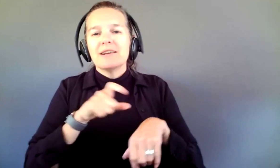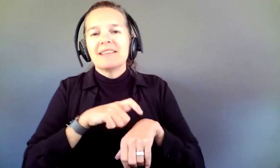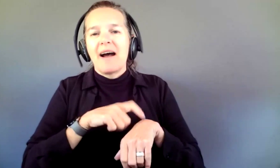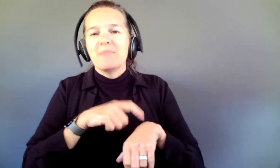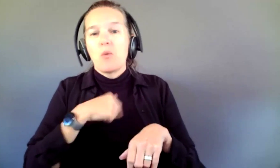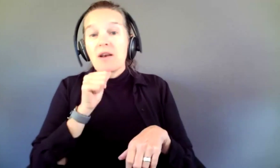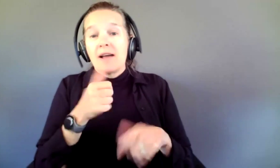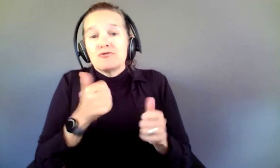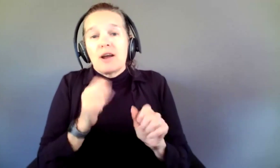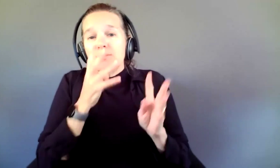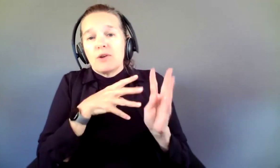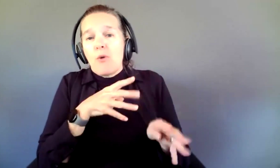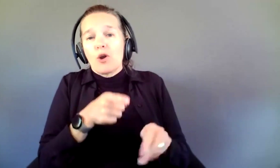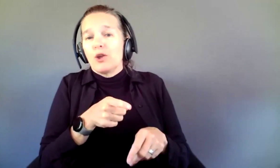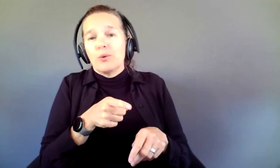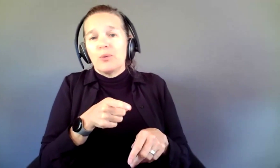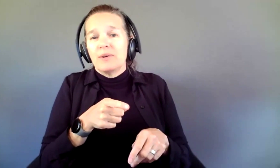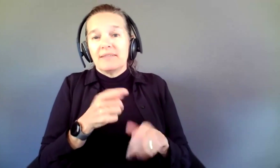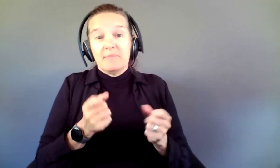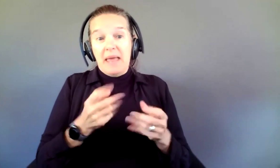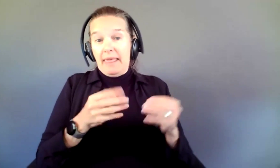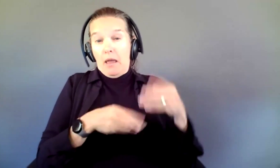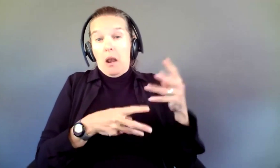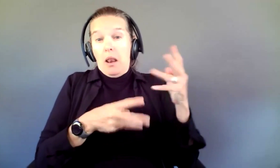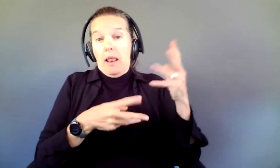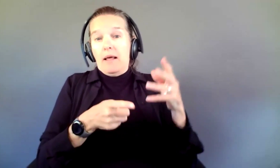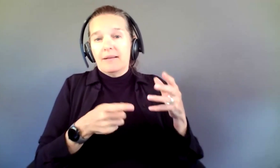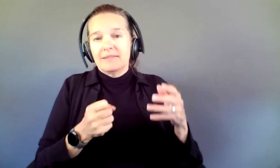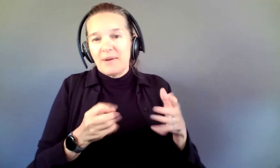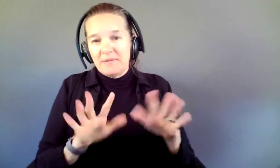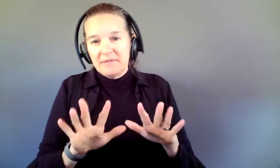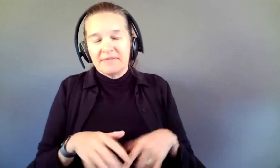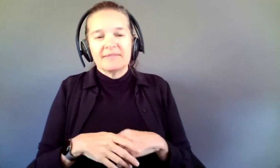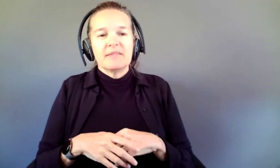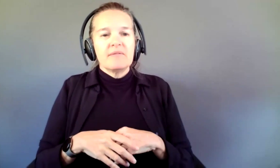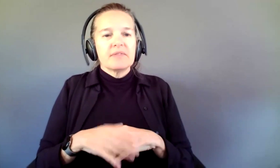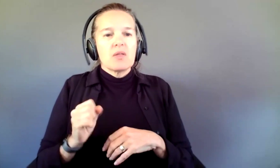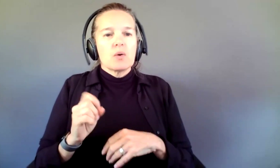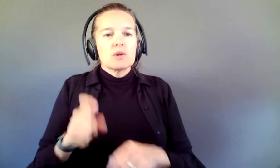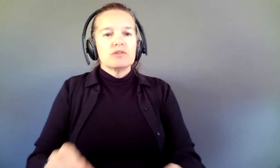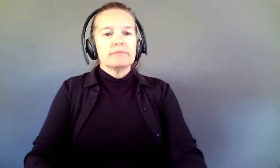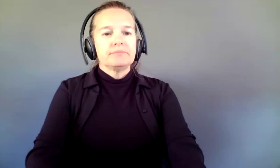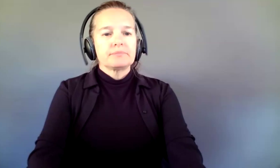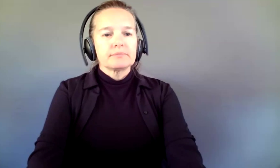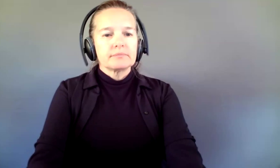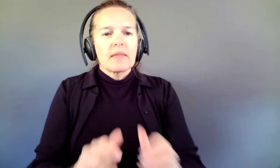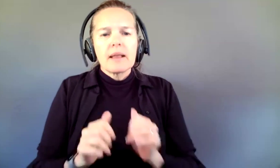ignore you. Lots of things are happening. So, the question about the competitiveness of the project,